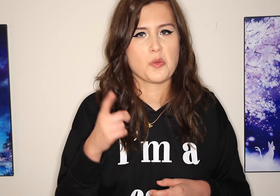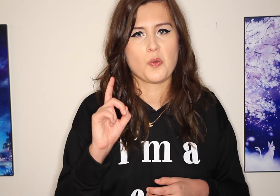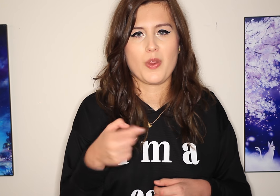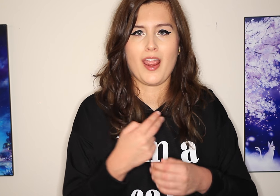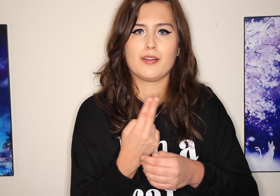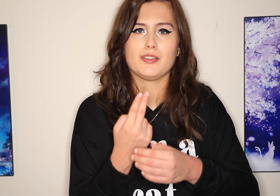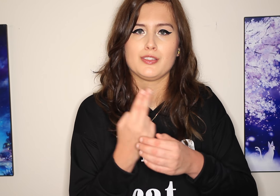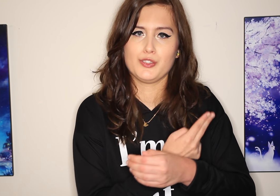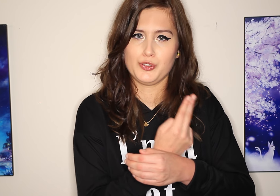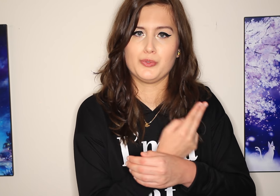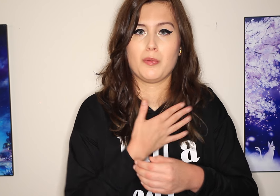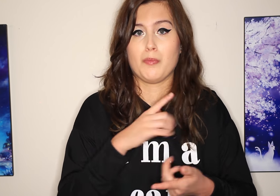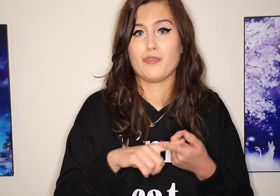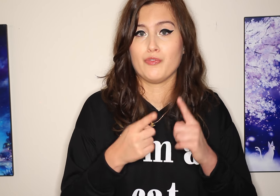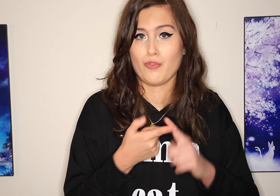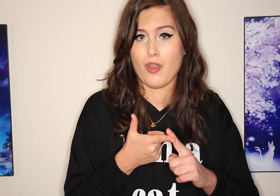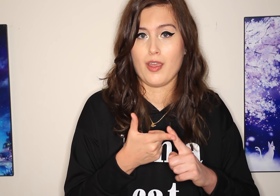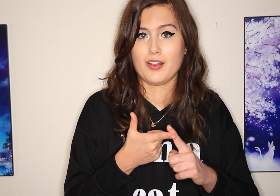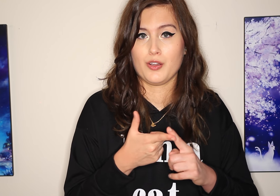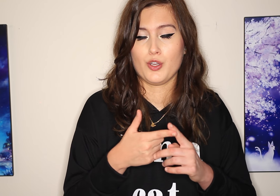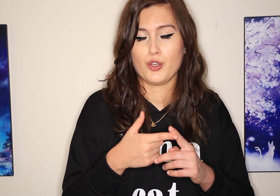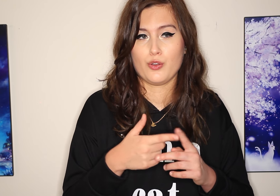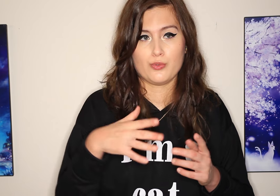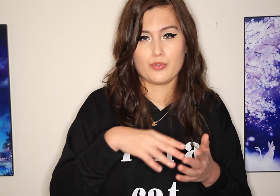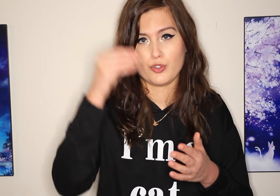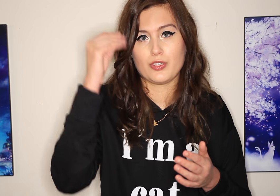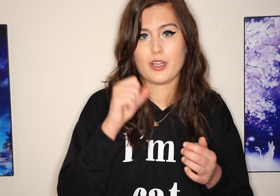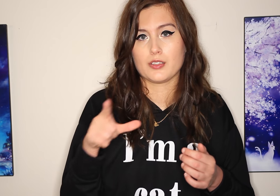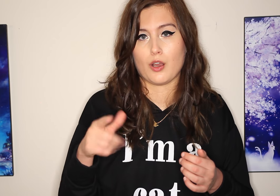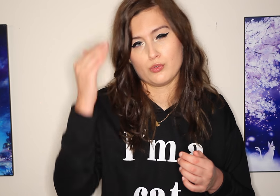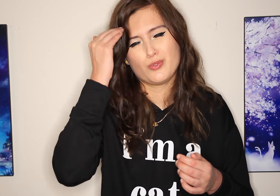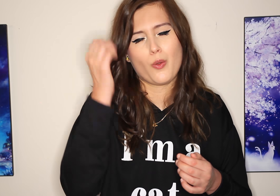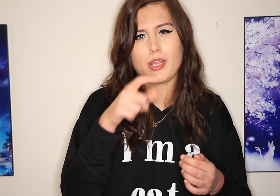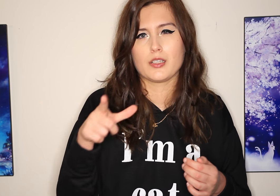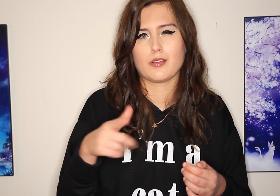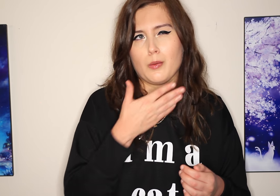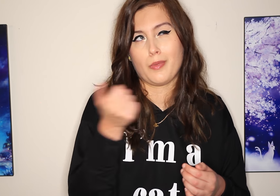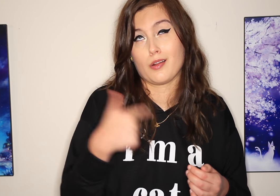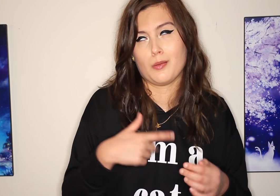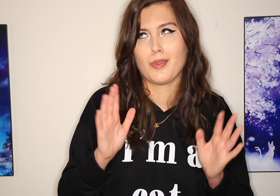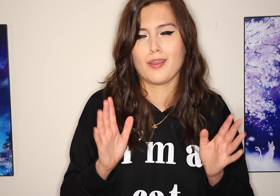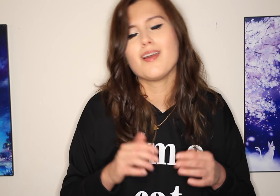We had to use my friend who knows ASL (better than me).